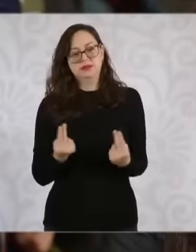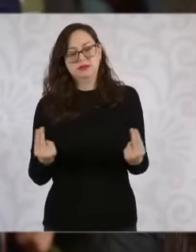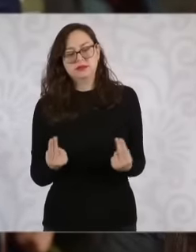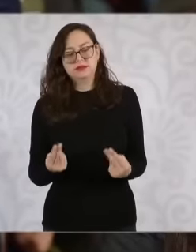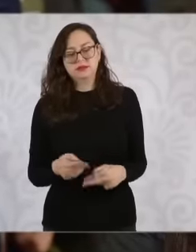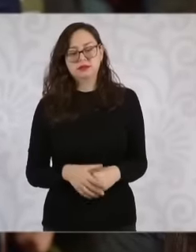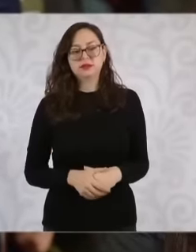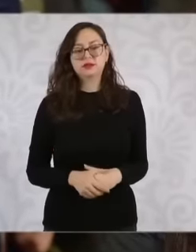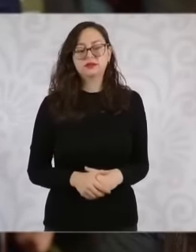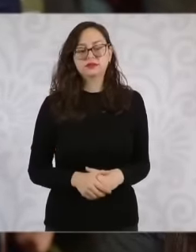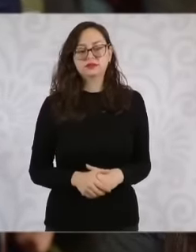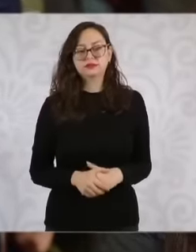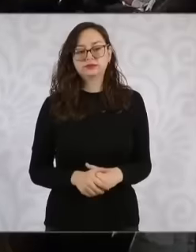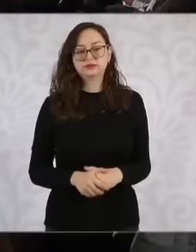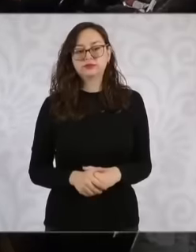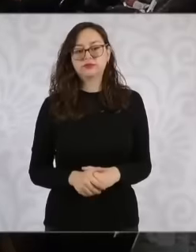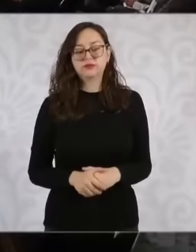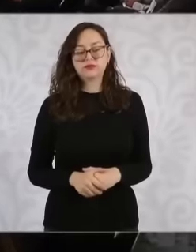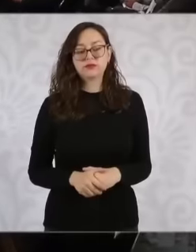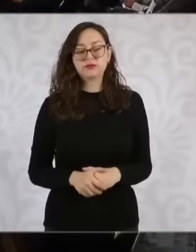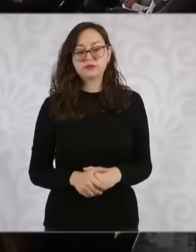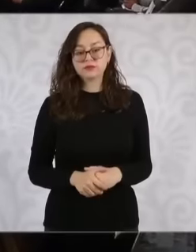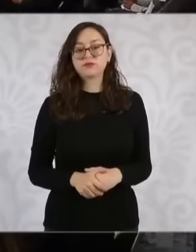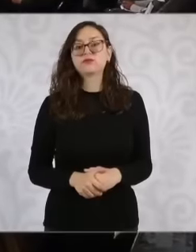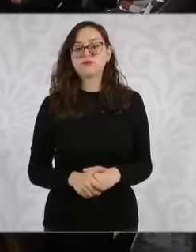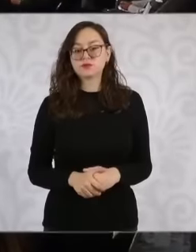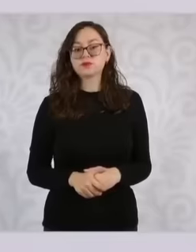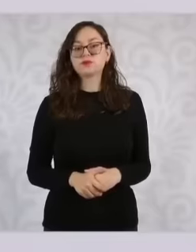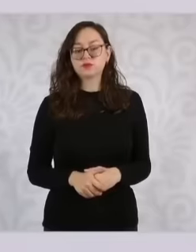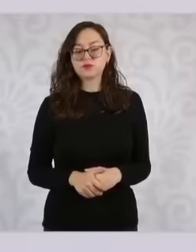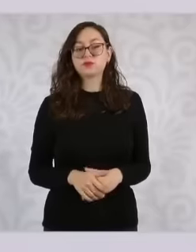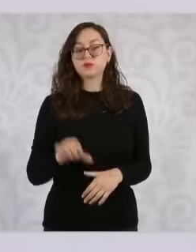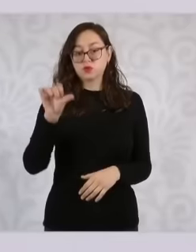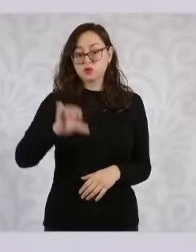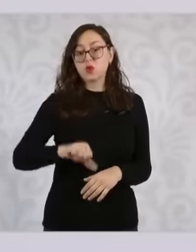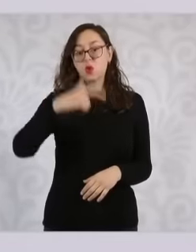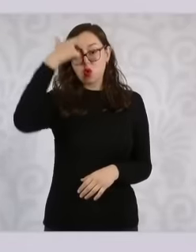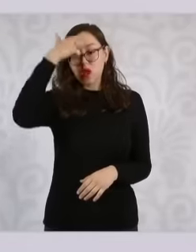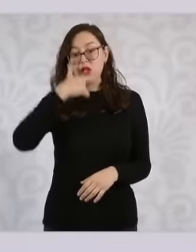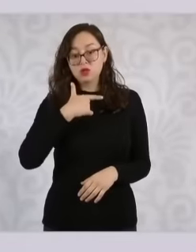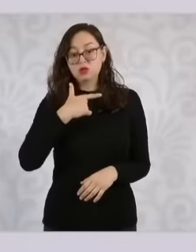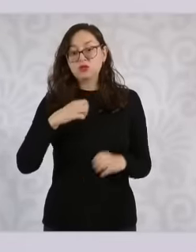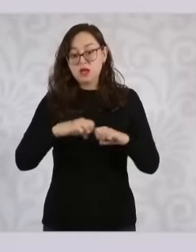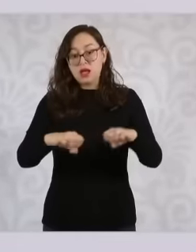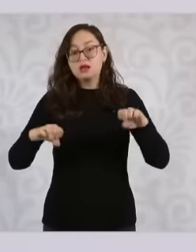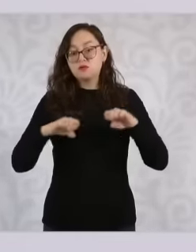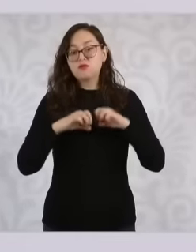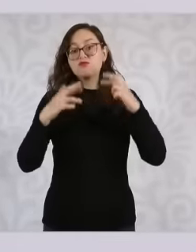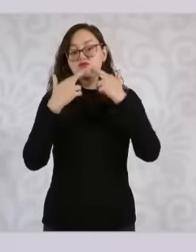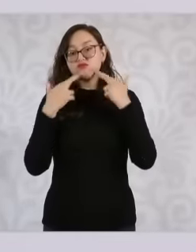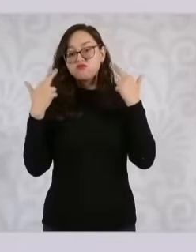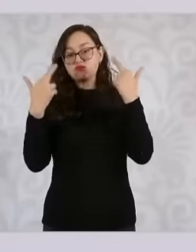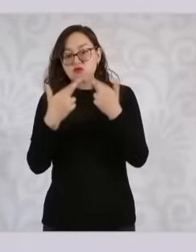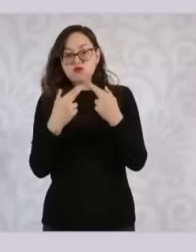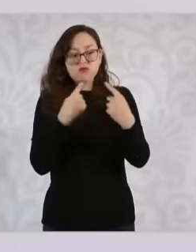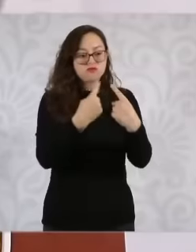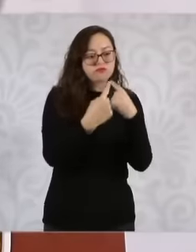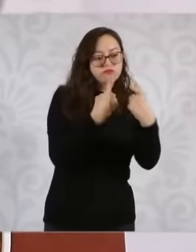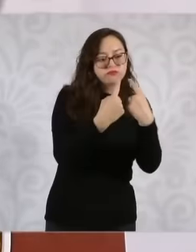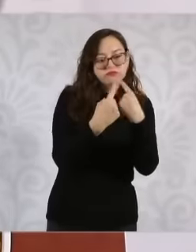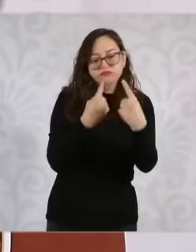affected population. Yes, tonight we have an internal meeting to be able to evaluate The progress